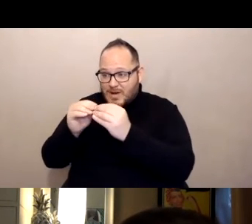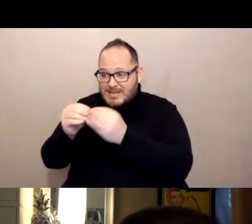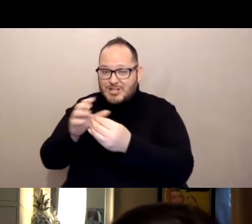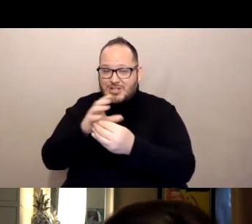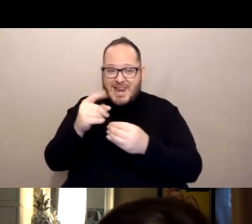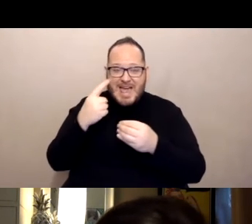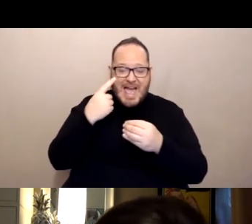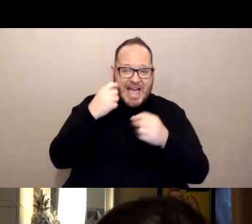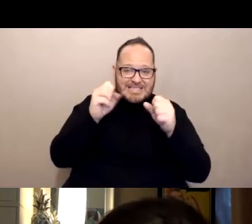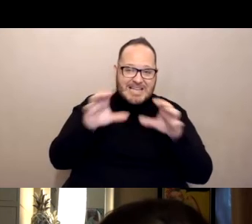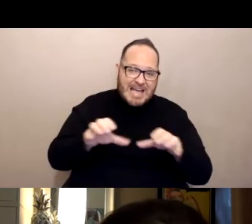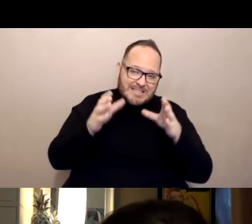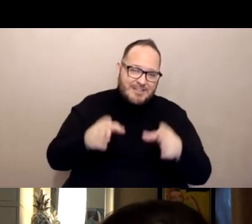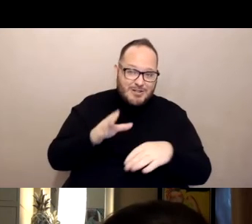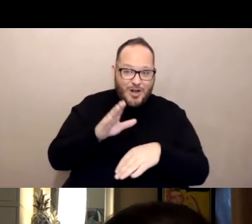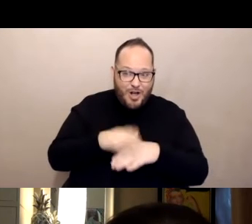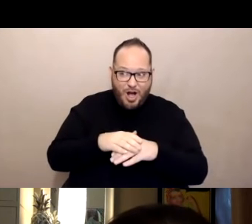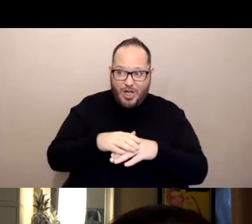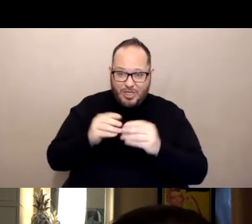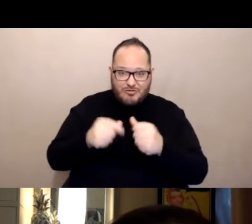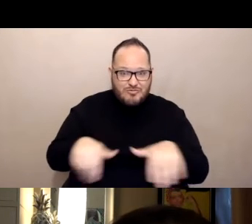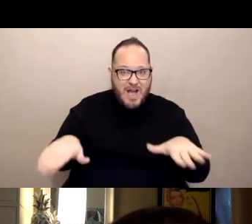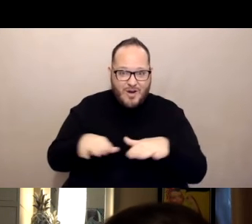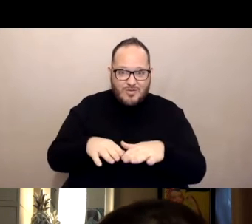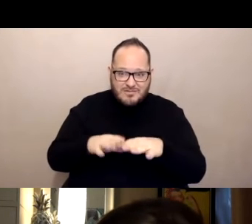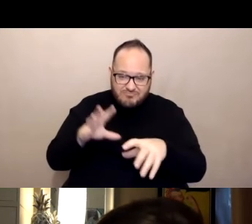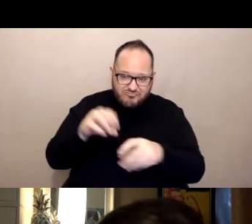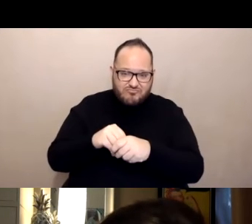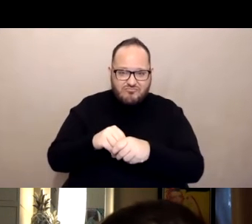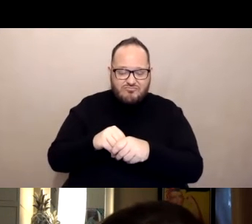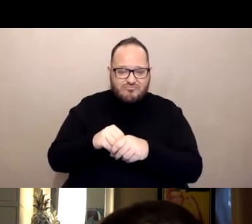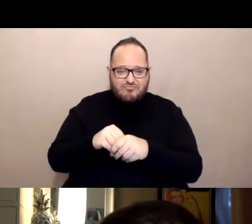As well as those within government.